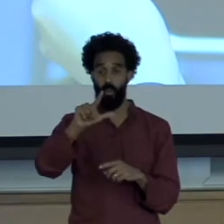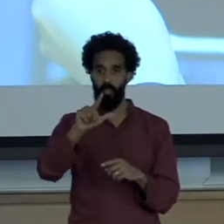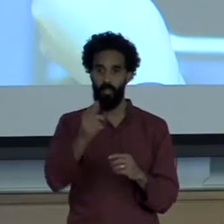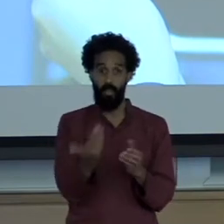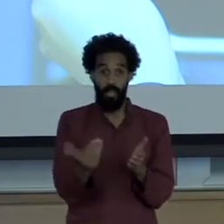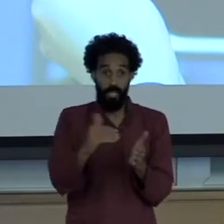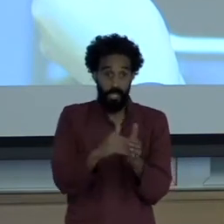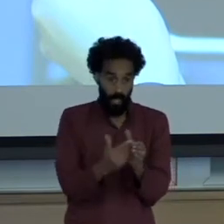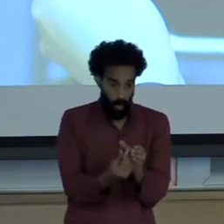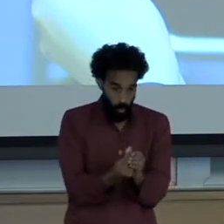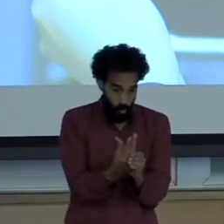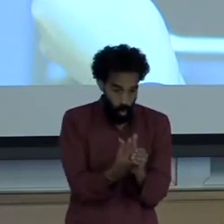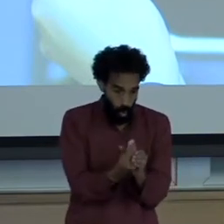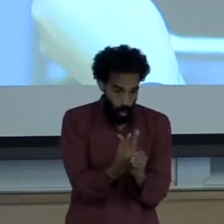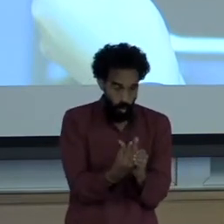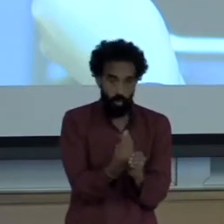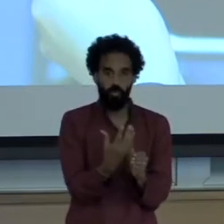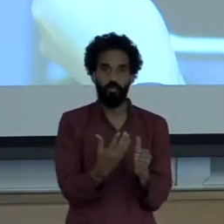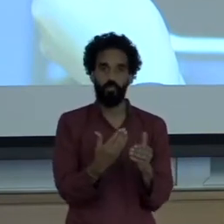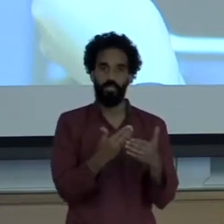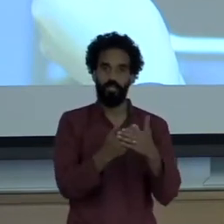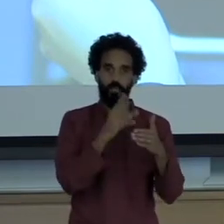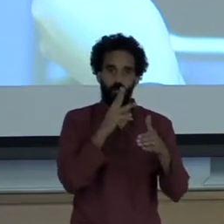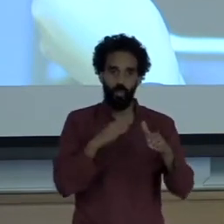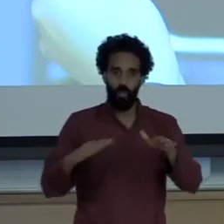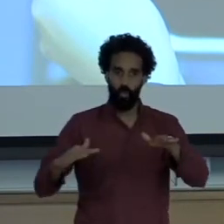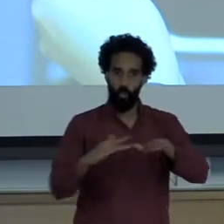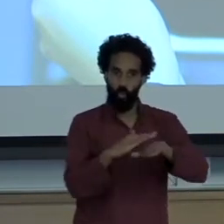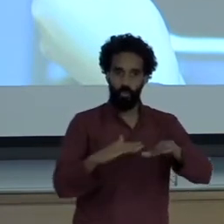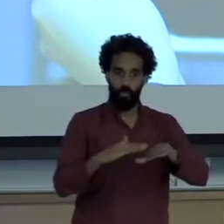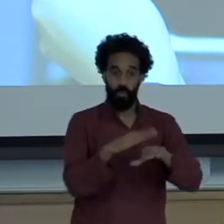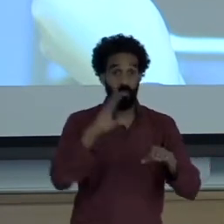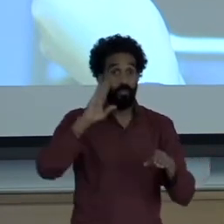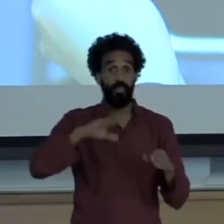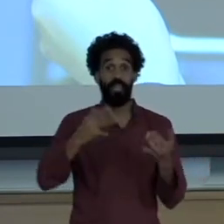because of course the corals throughout the world are being bleached and dying and